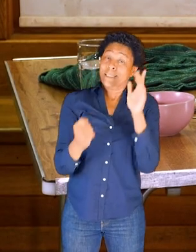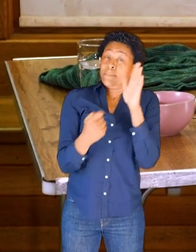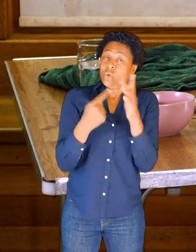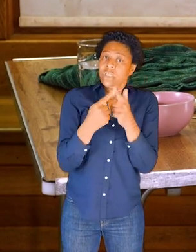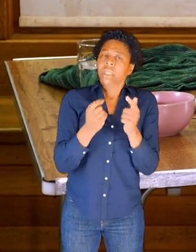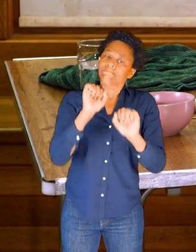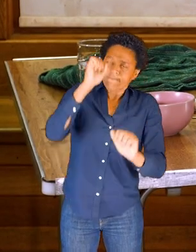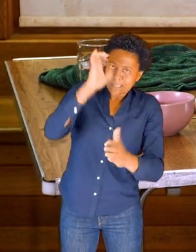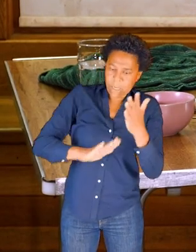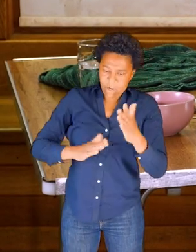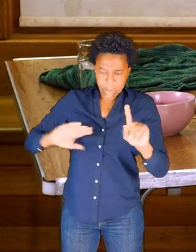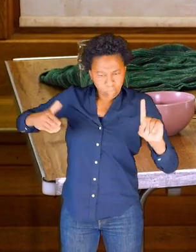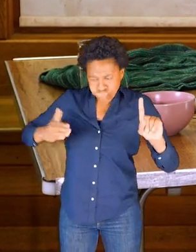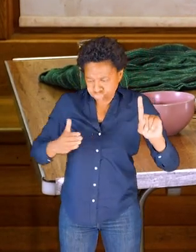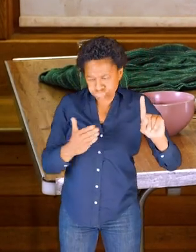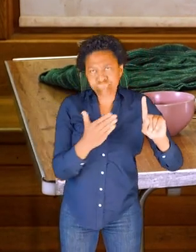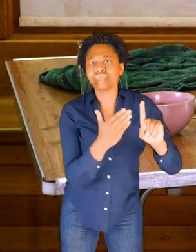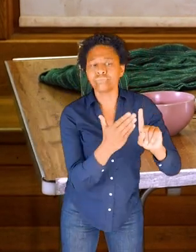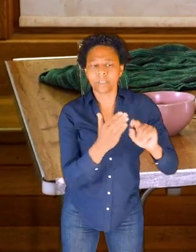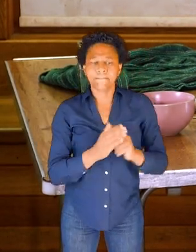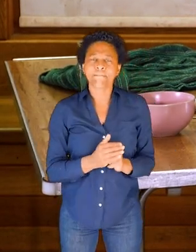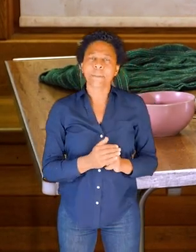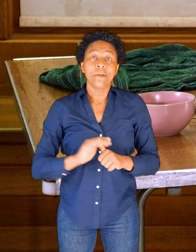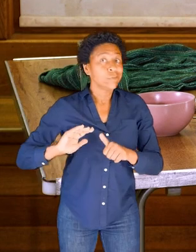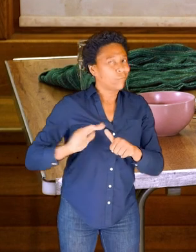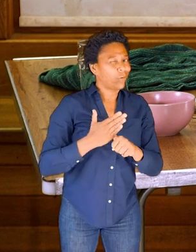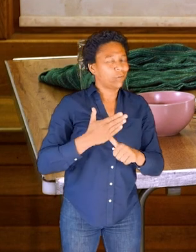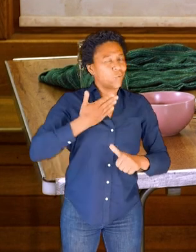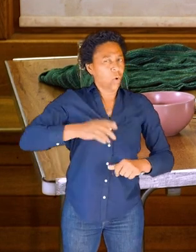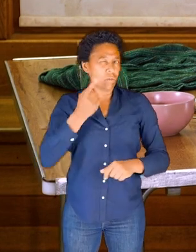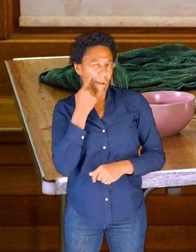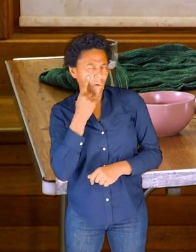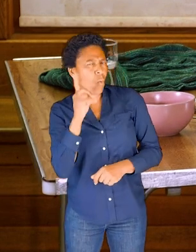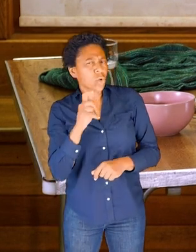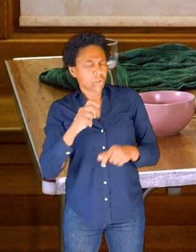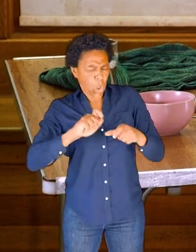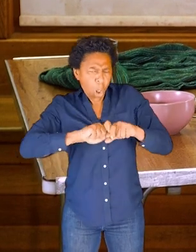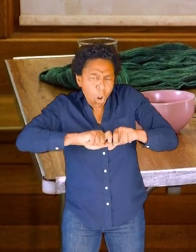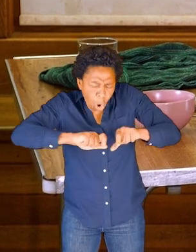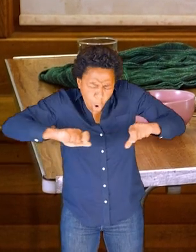And we're going to begin by looking at the long bones in the body. So what do I mean by long bones?